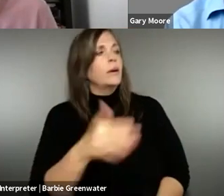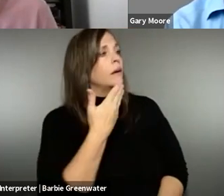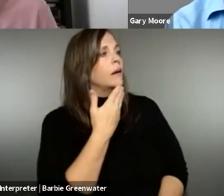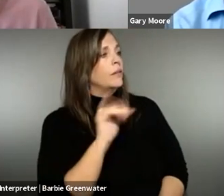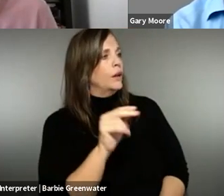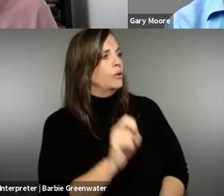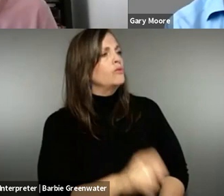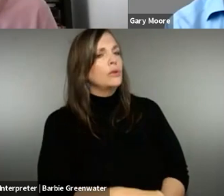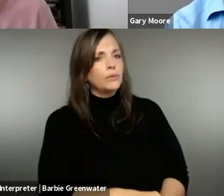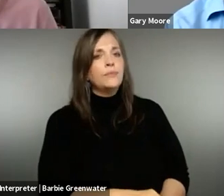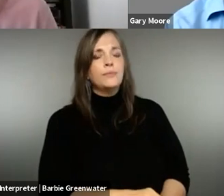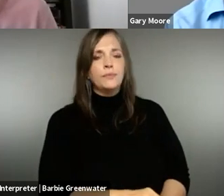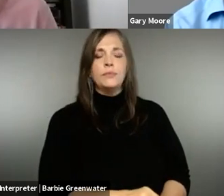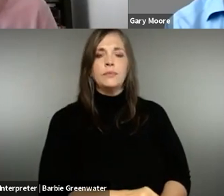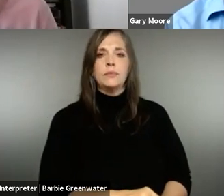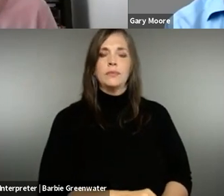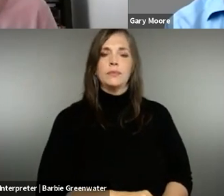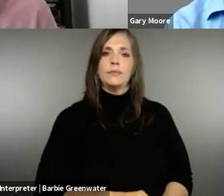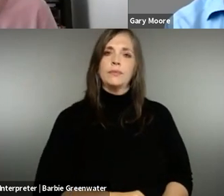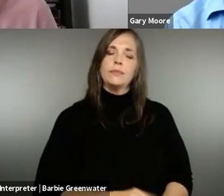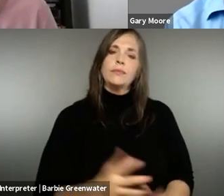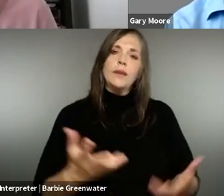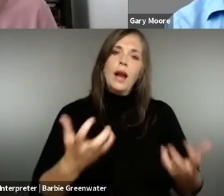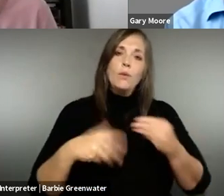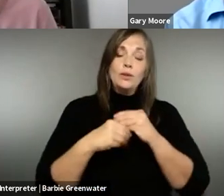different services. >> SUSANNA LAURIN: And thank you,